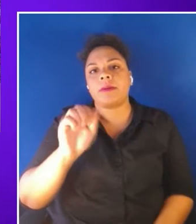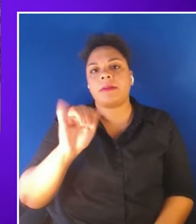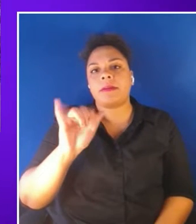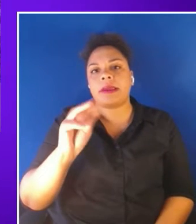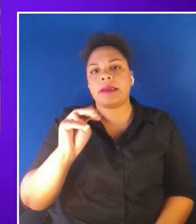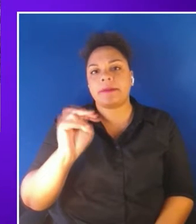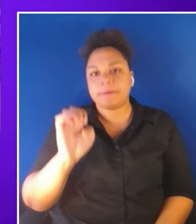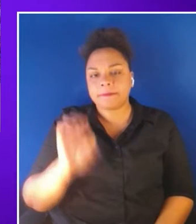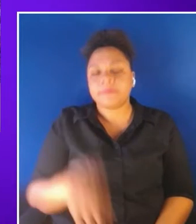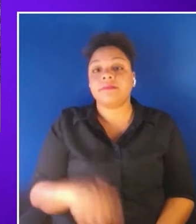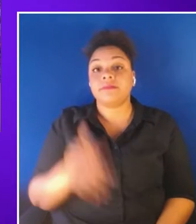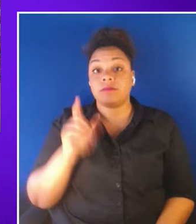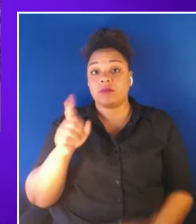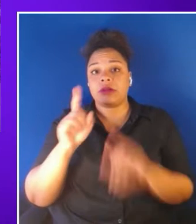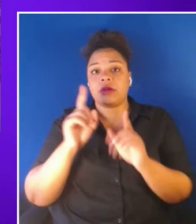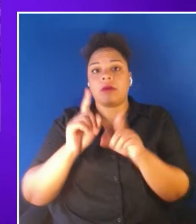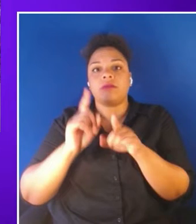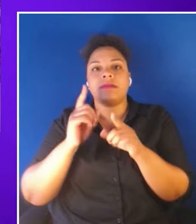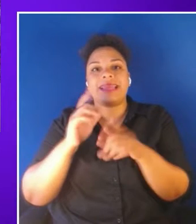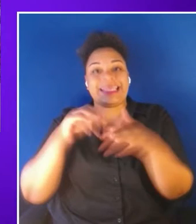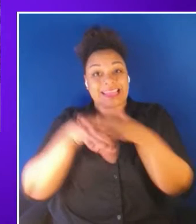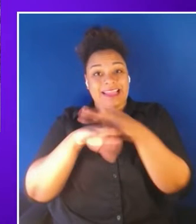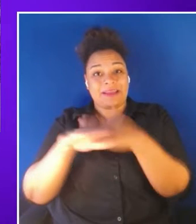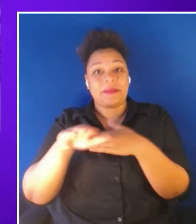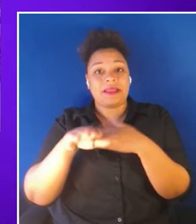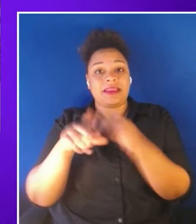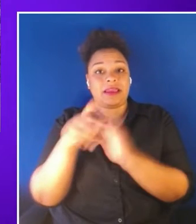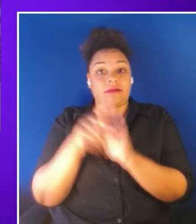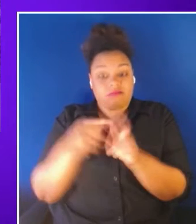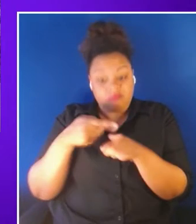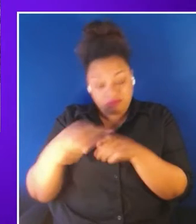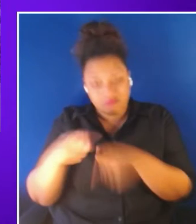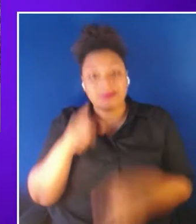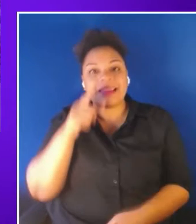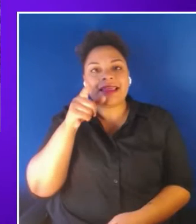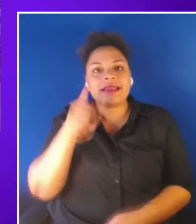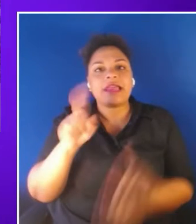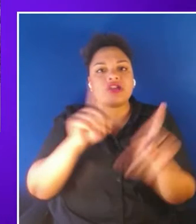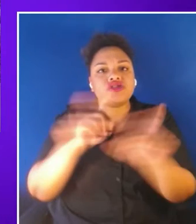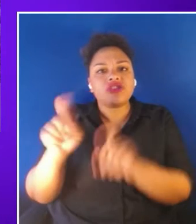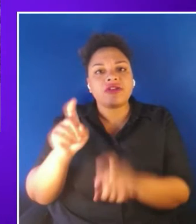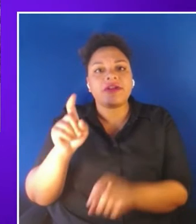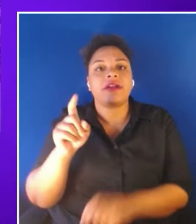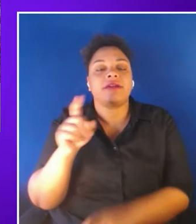surveyed last year indicated that only about 50 of their organization's web products were accessible